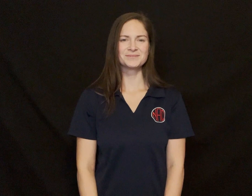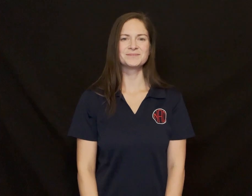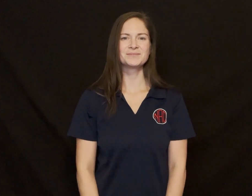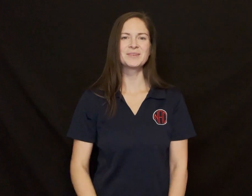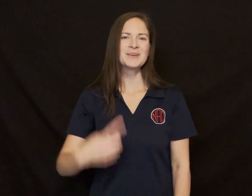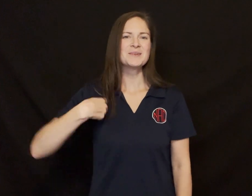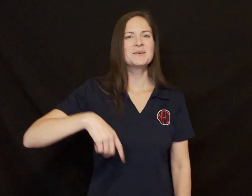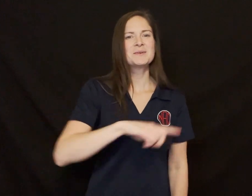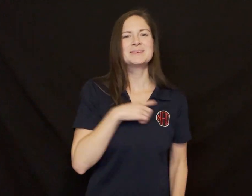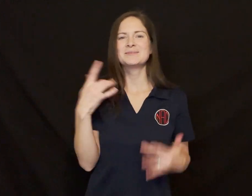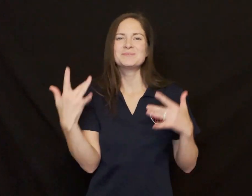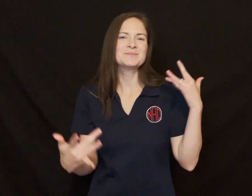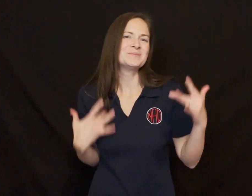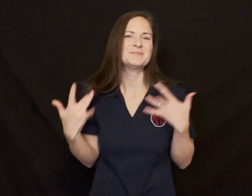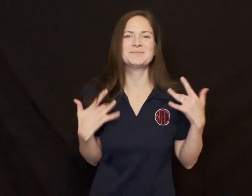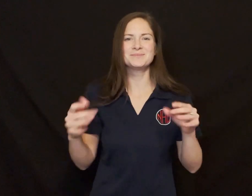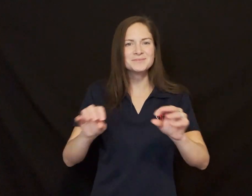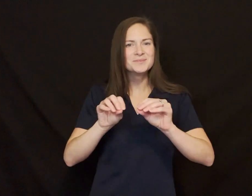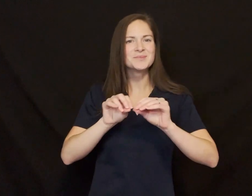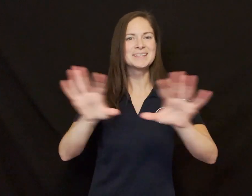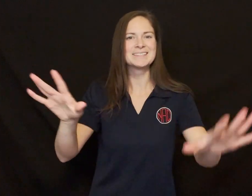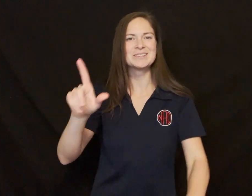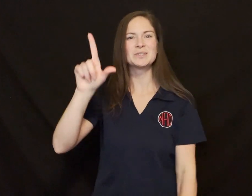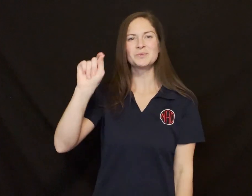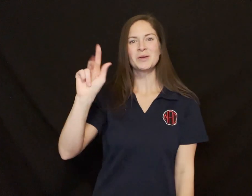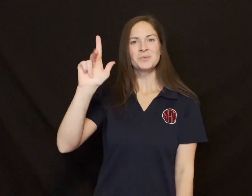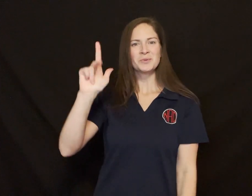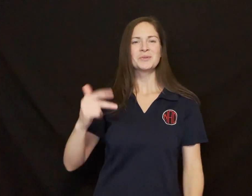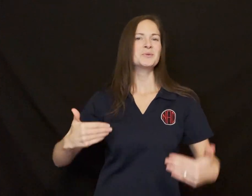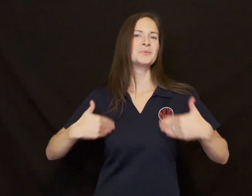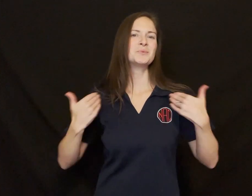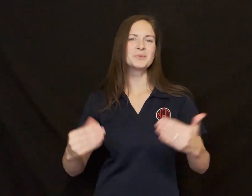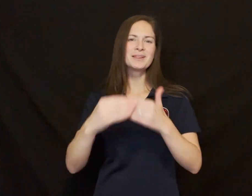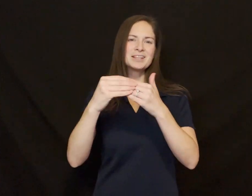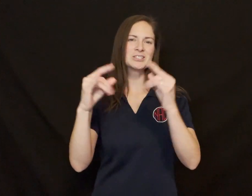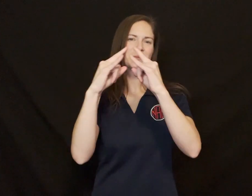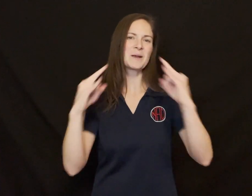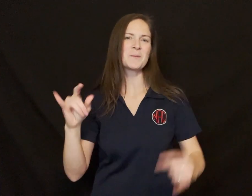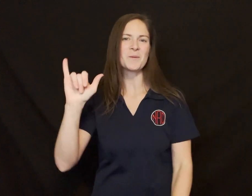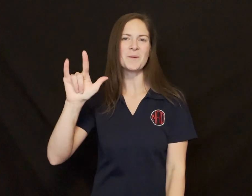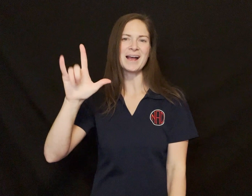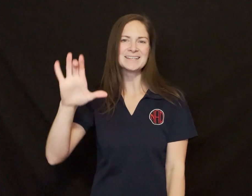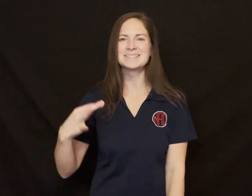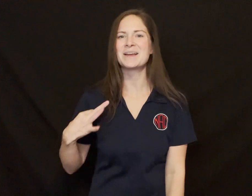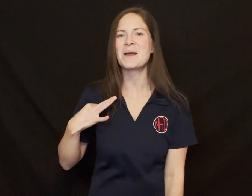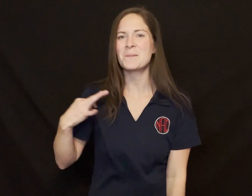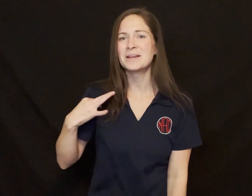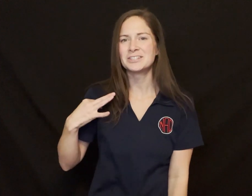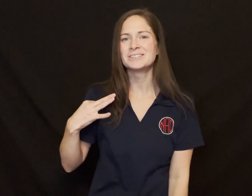We are excited to open applications for the 2023 Youth Leadership Camp.